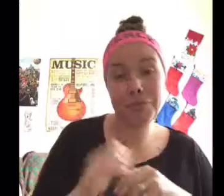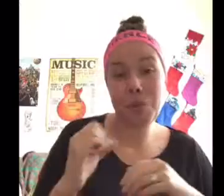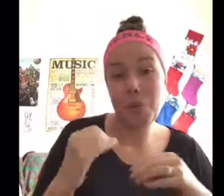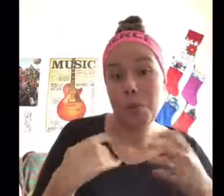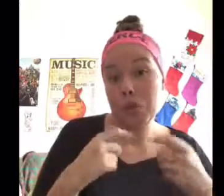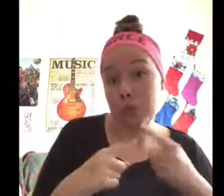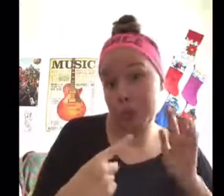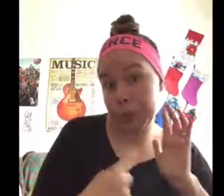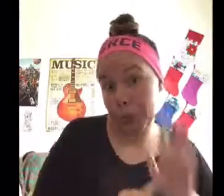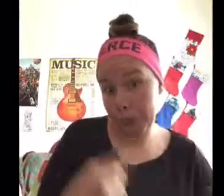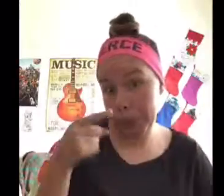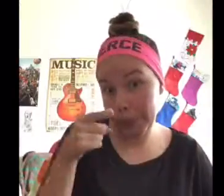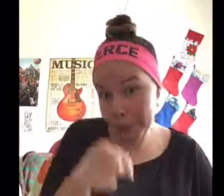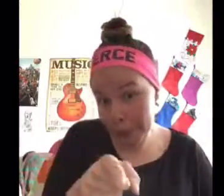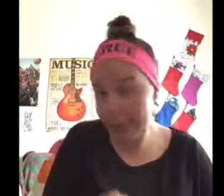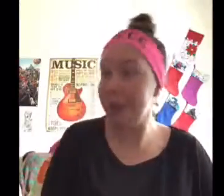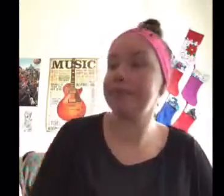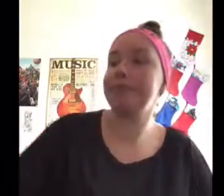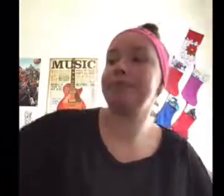I want to show you...